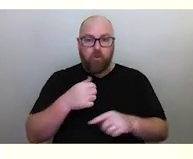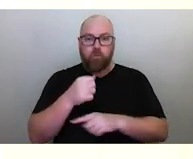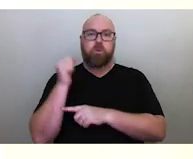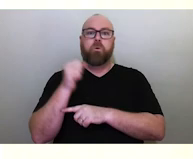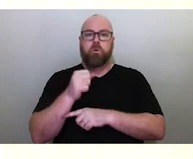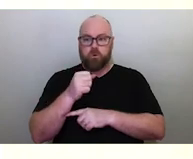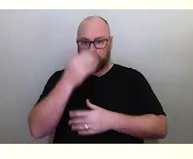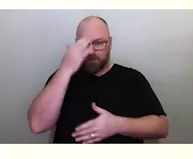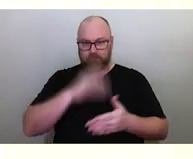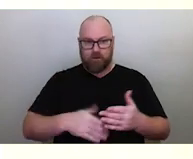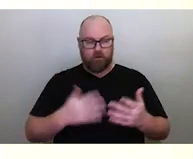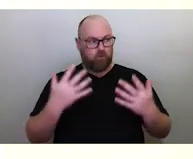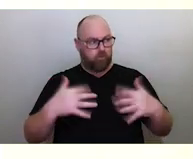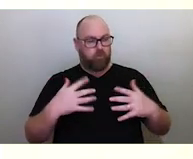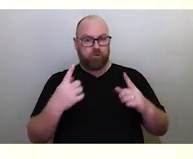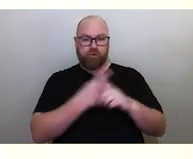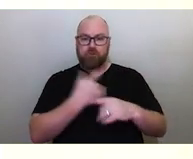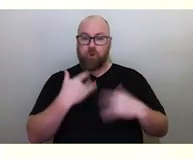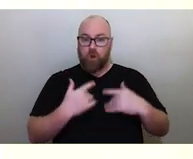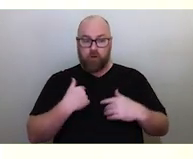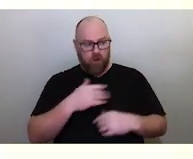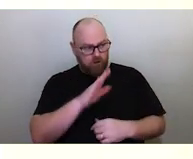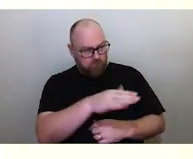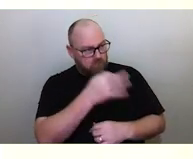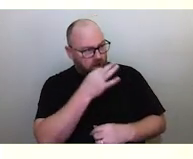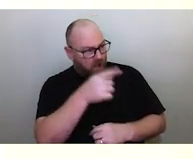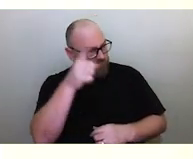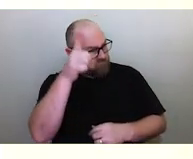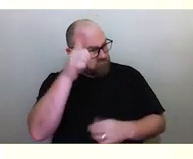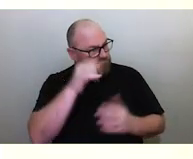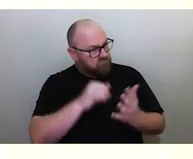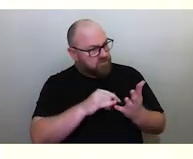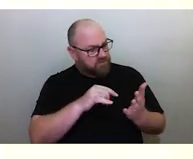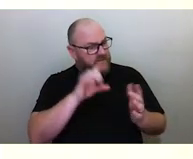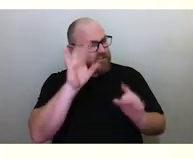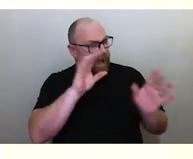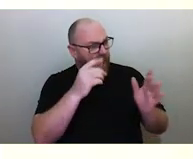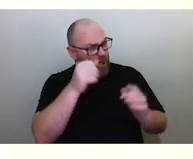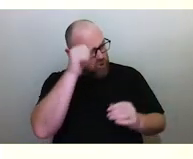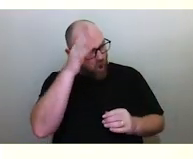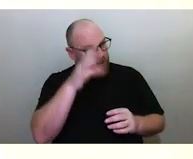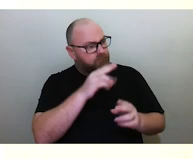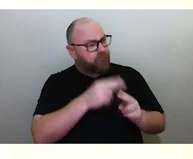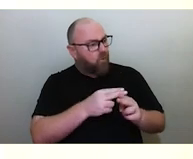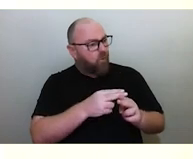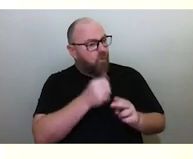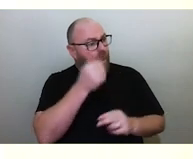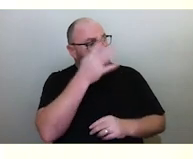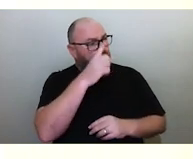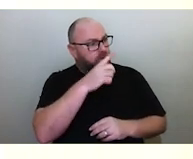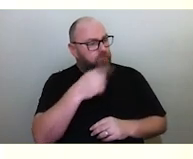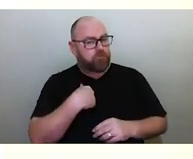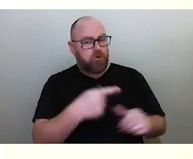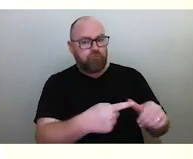I first asked somebody about the star knowledge of Aboriginal people, and the response I got was not what I expected